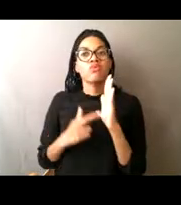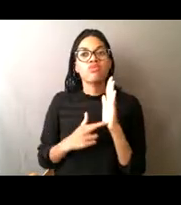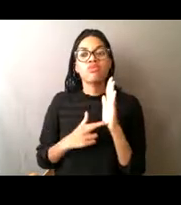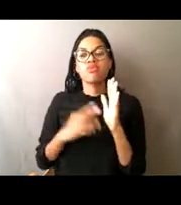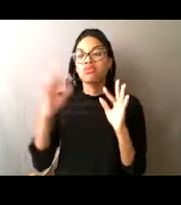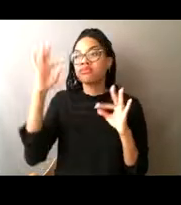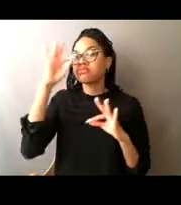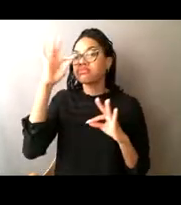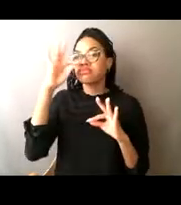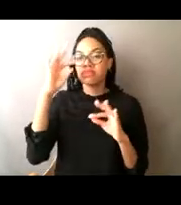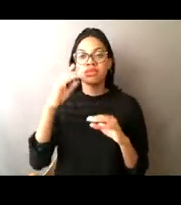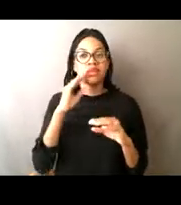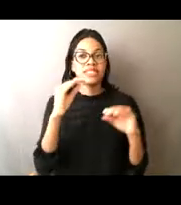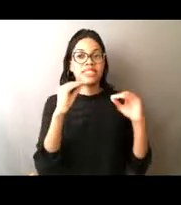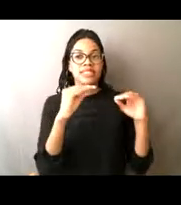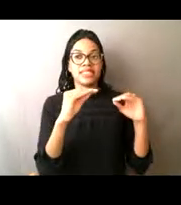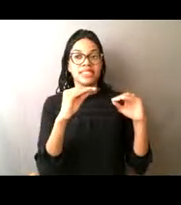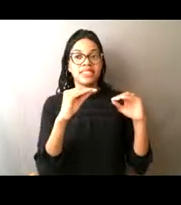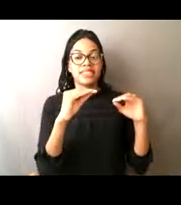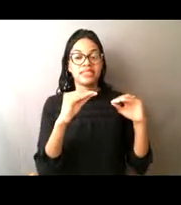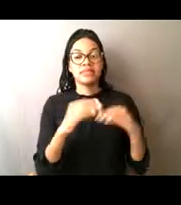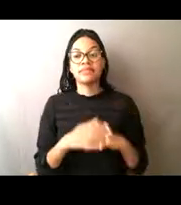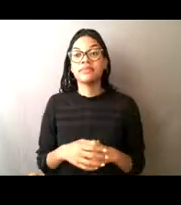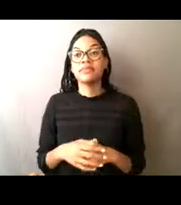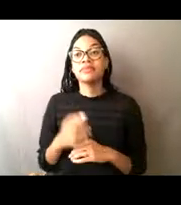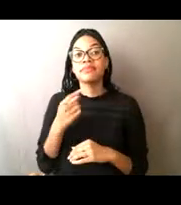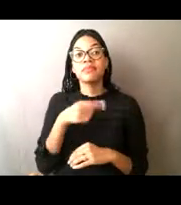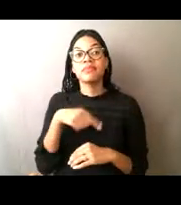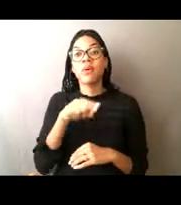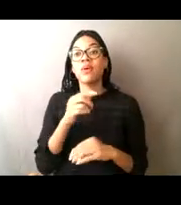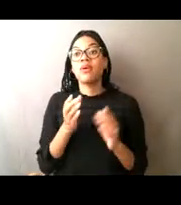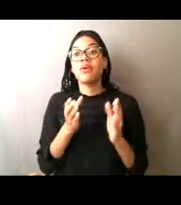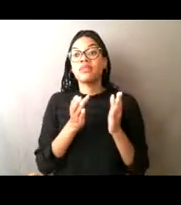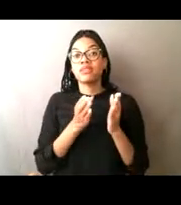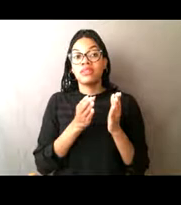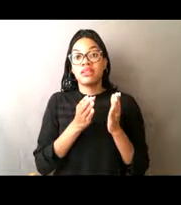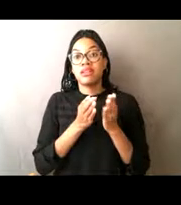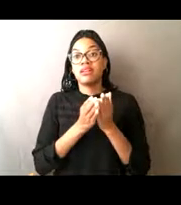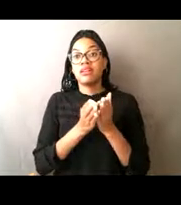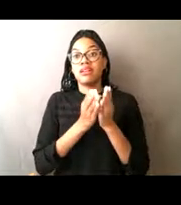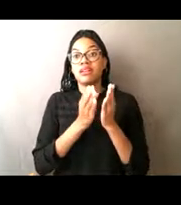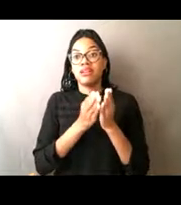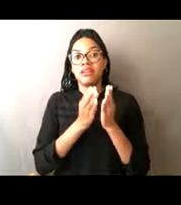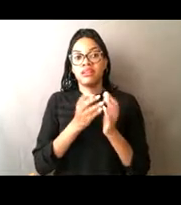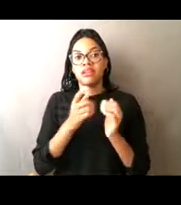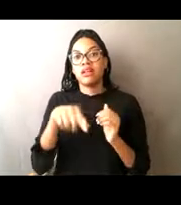the fishermen that I come in contact with are the same fishermen that I'm going to see next week or next year. So we really try to work